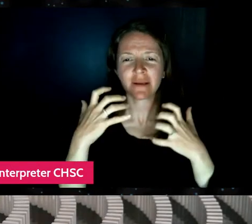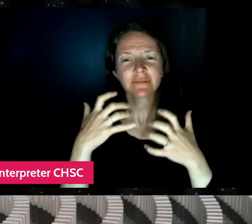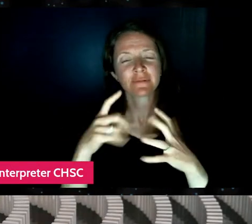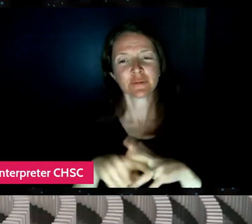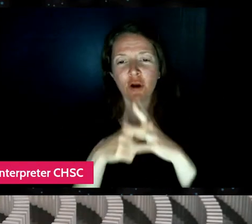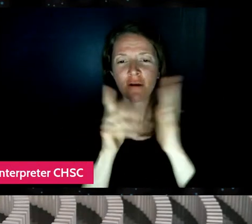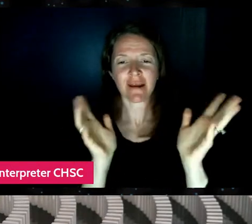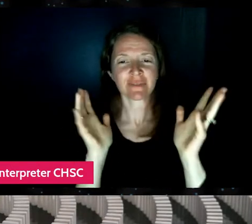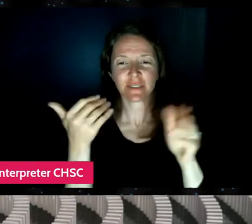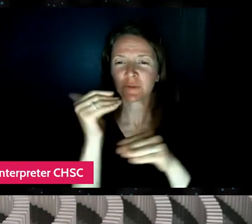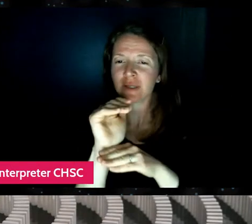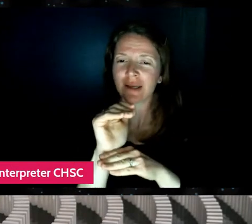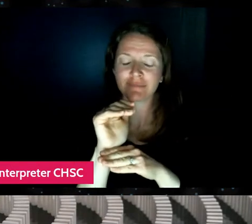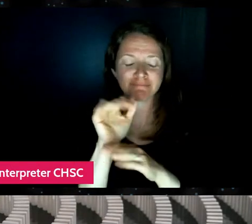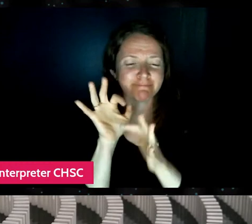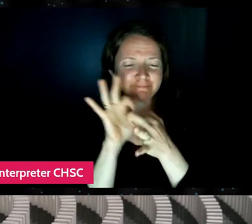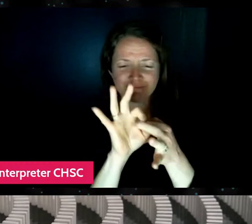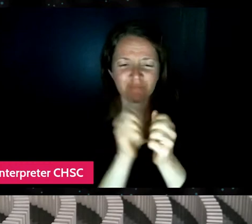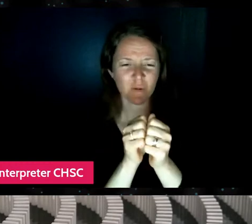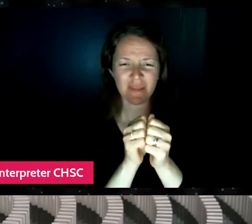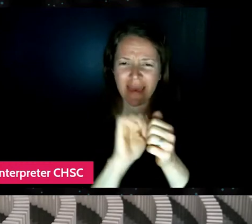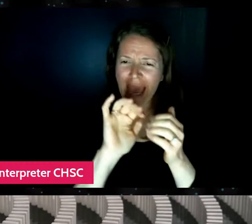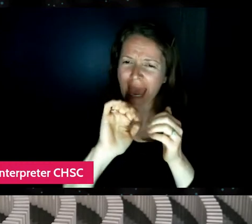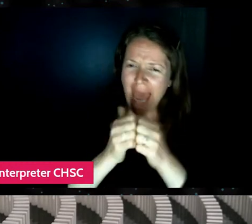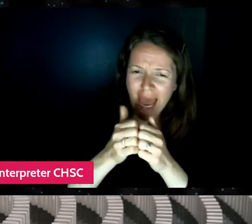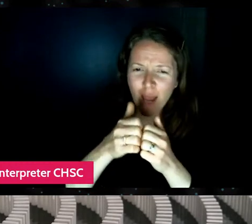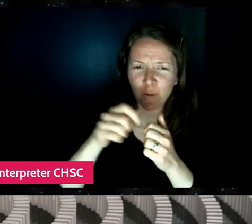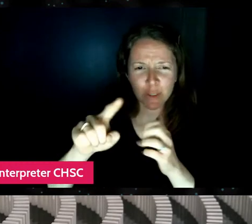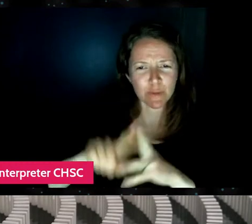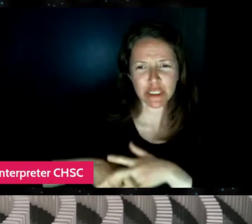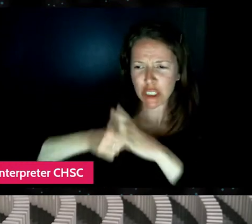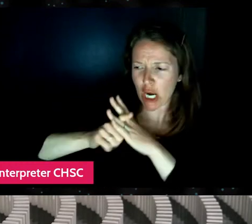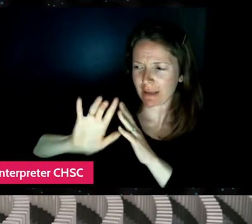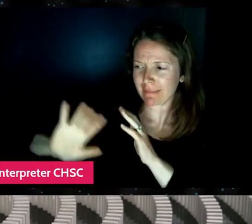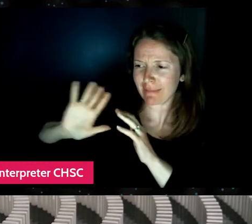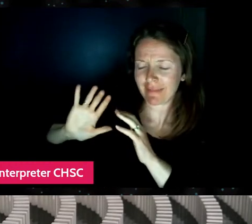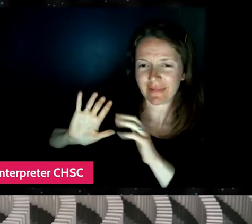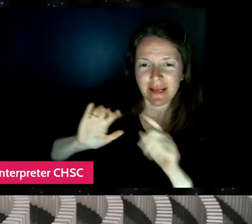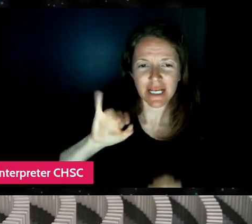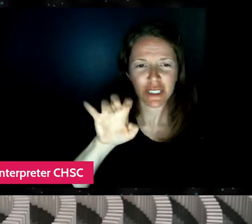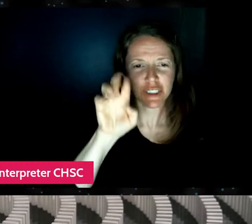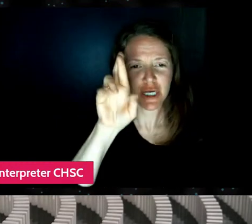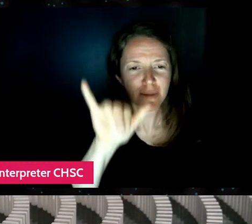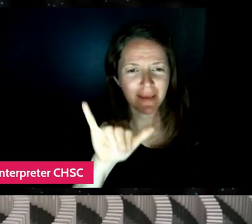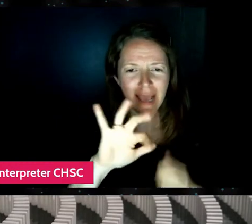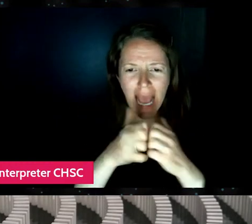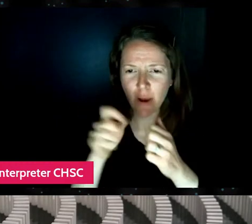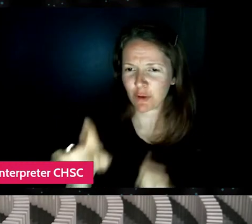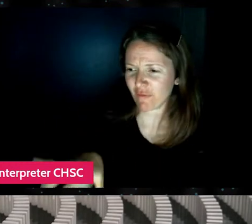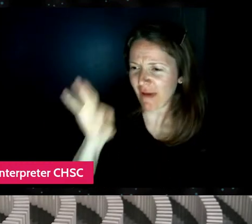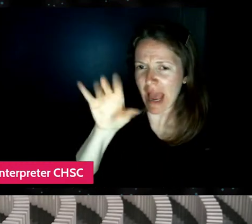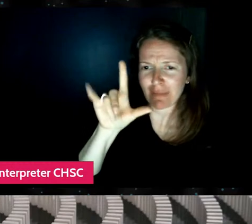with how this all started. Jeremy, how did you find Lily, how did you reach out to Lily